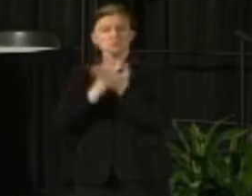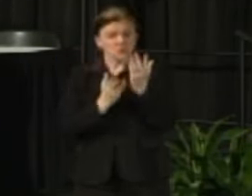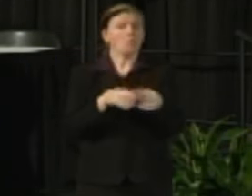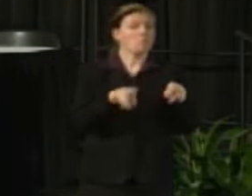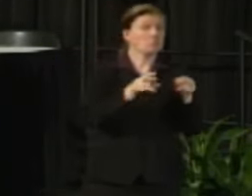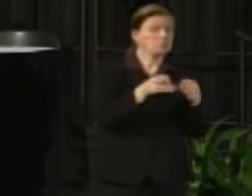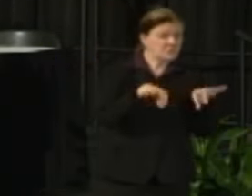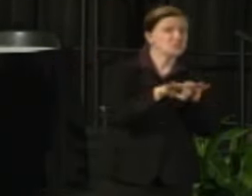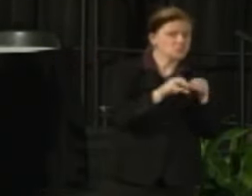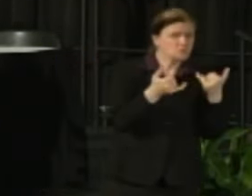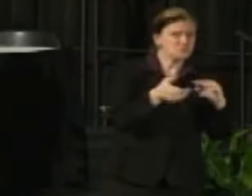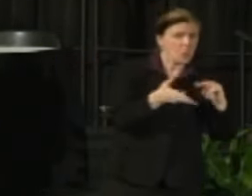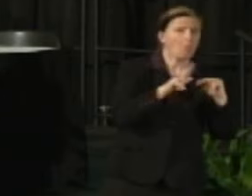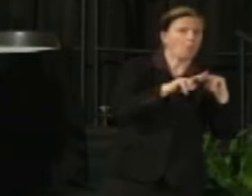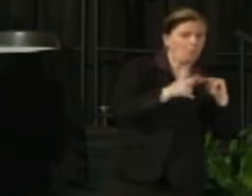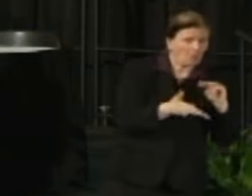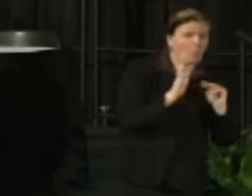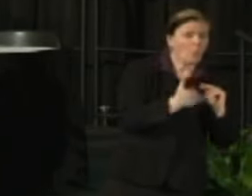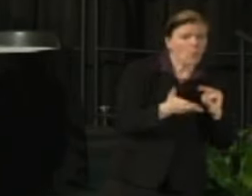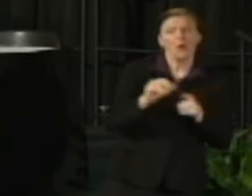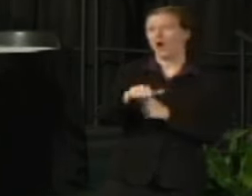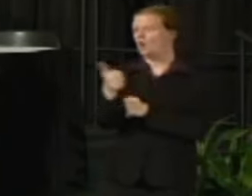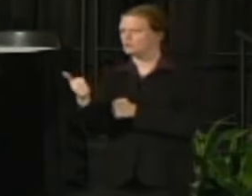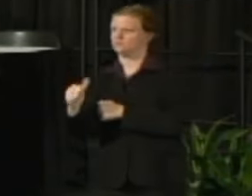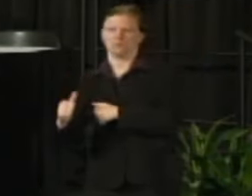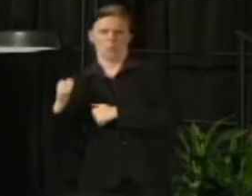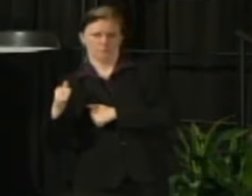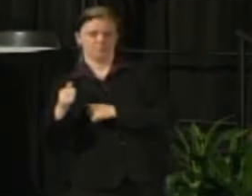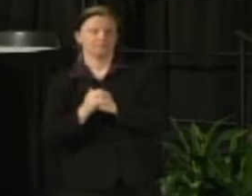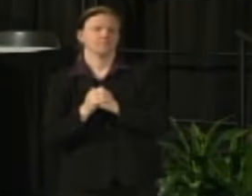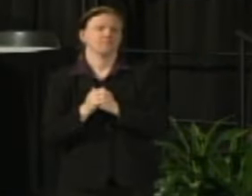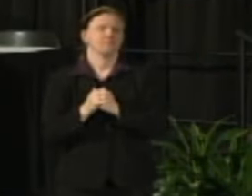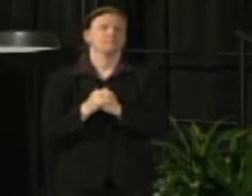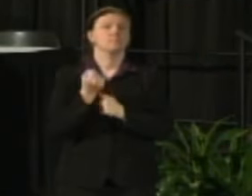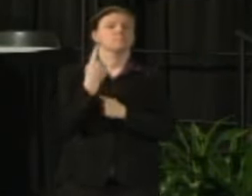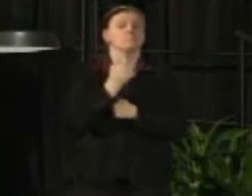So the Task Force that I'll talk about next, the Budget Task Force is going